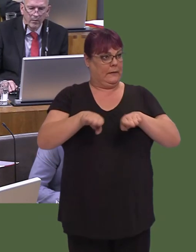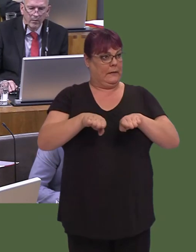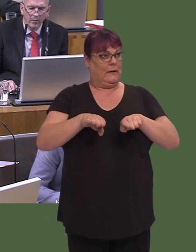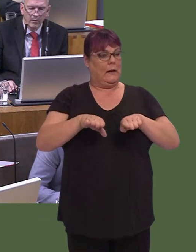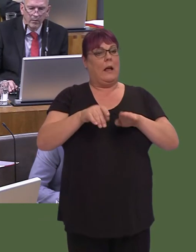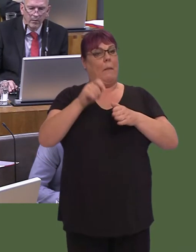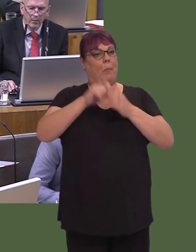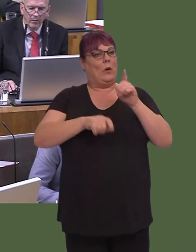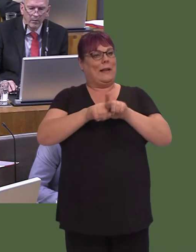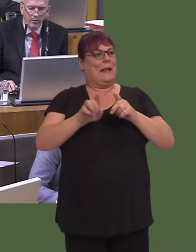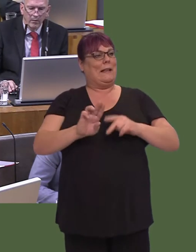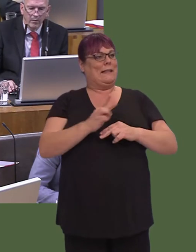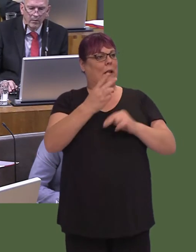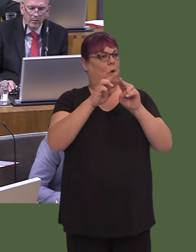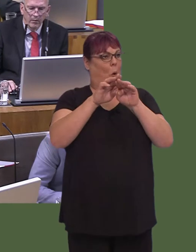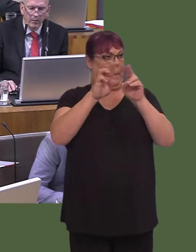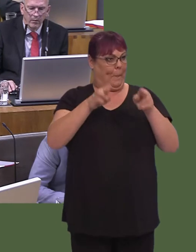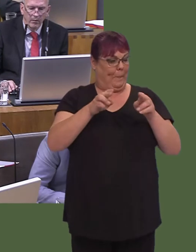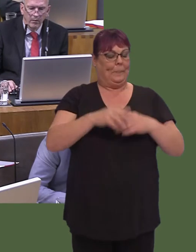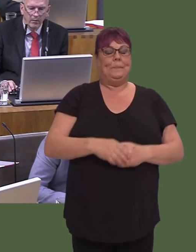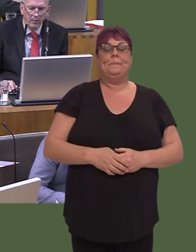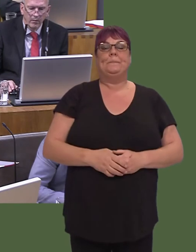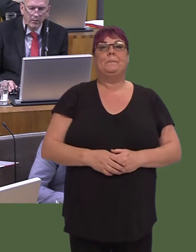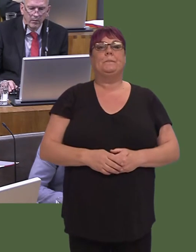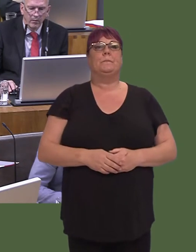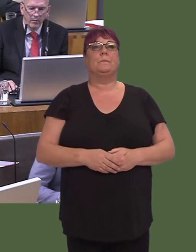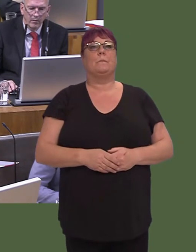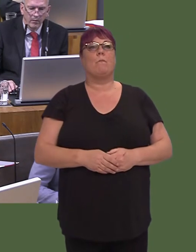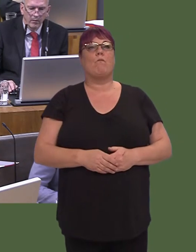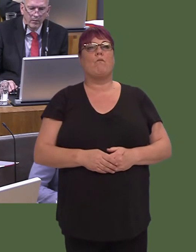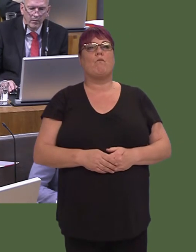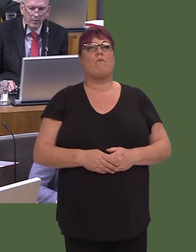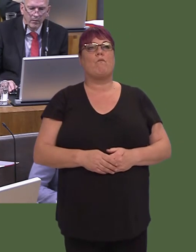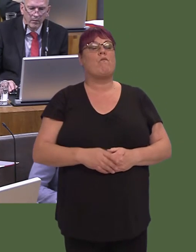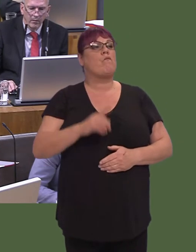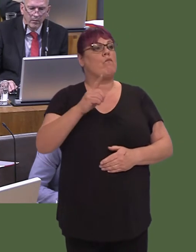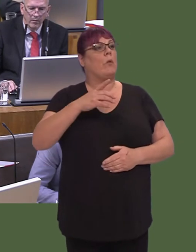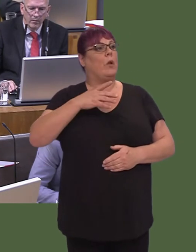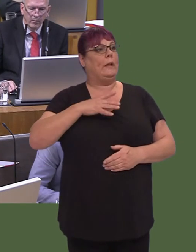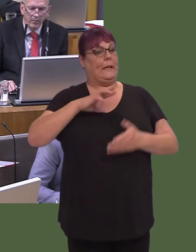Os oes rhywun, efallai, yn byw mewn un am hanner yr amser ac un am yr hanner arall,